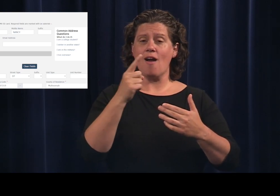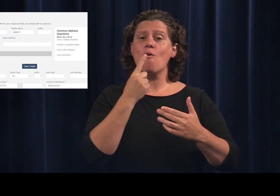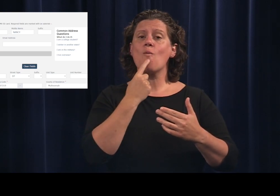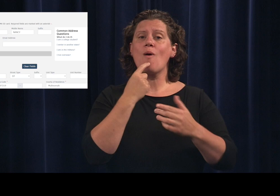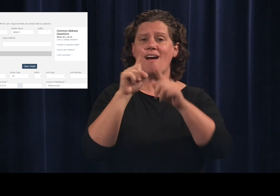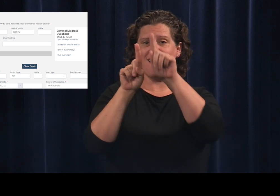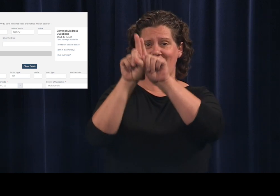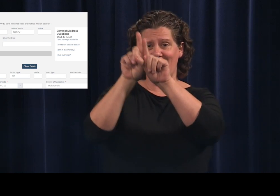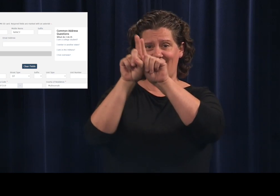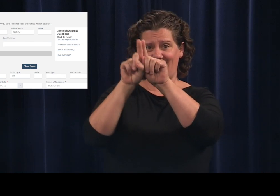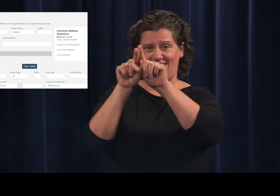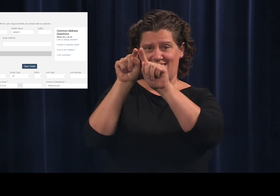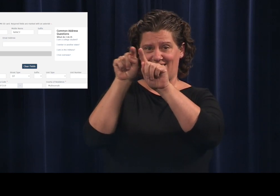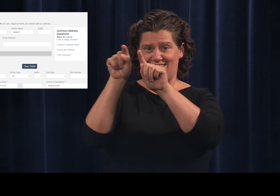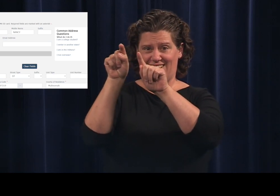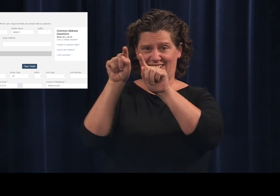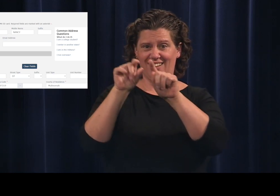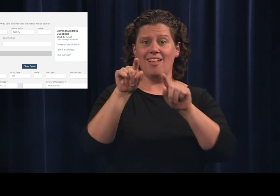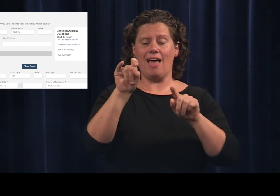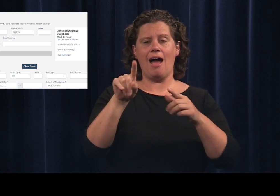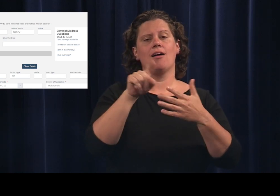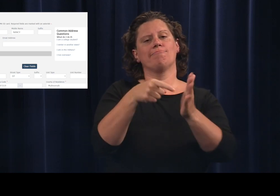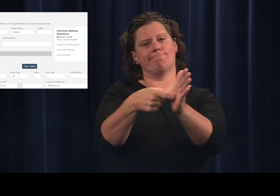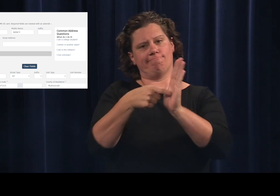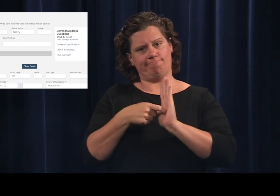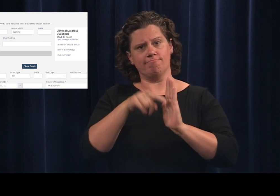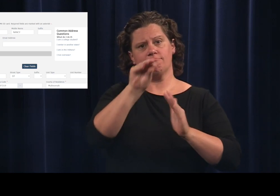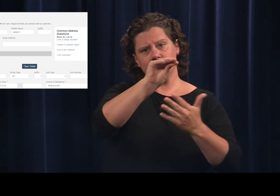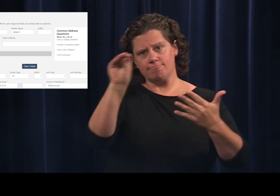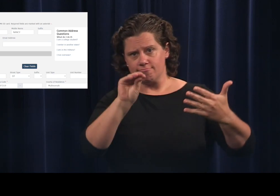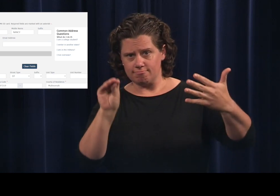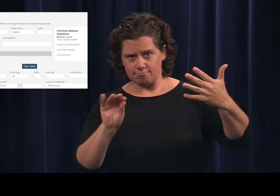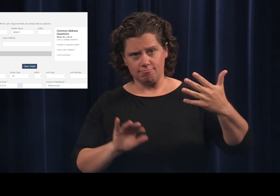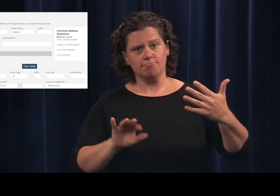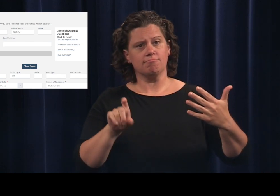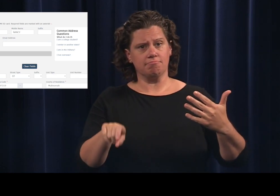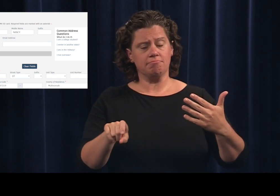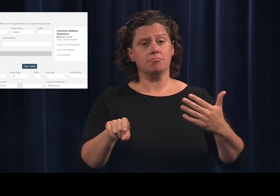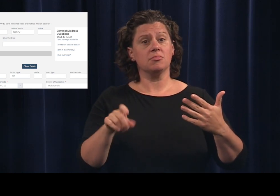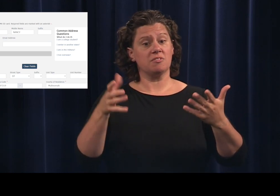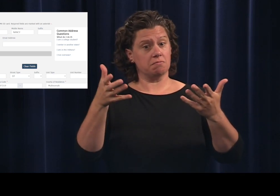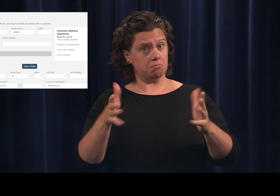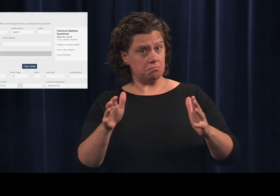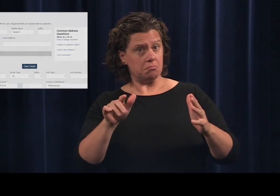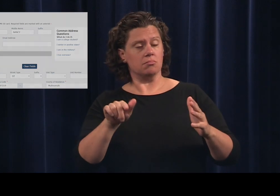The fields with asterisks are required.